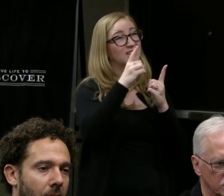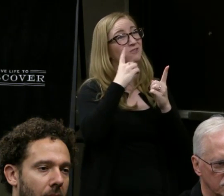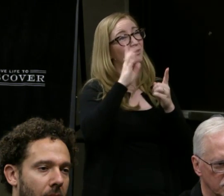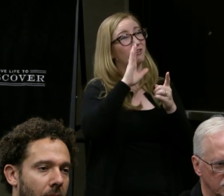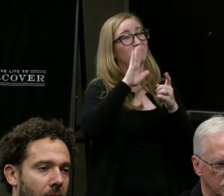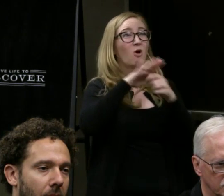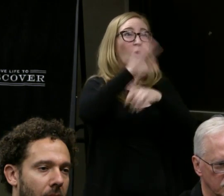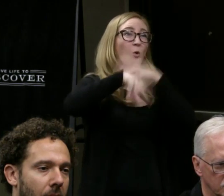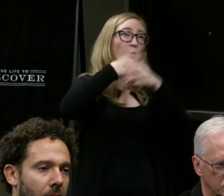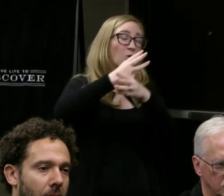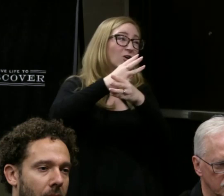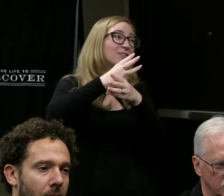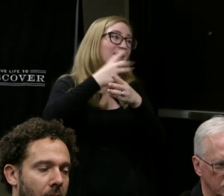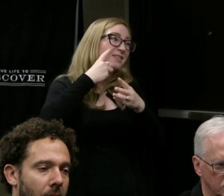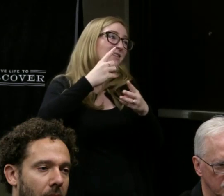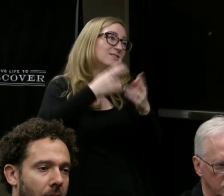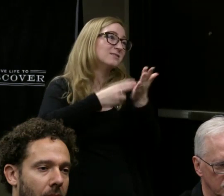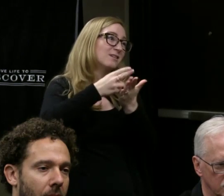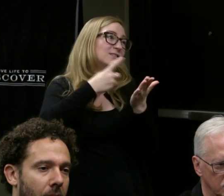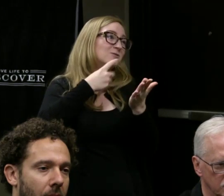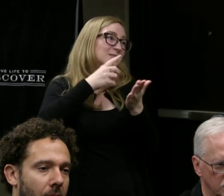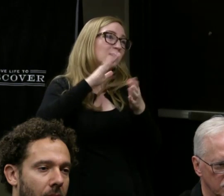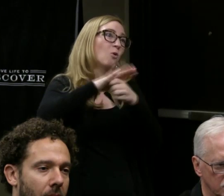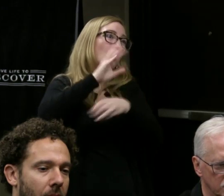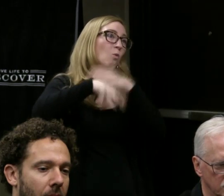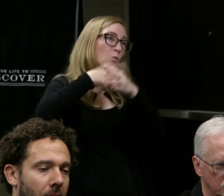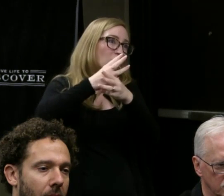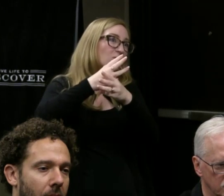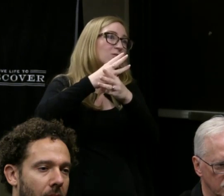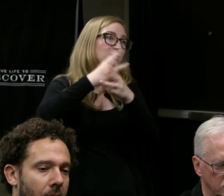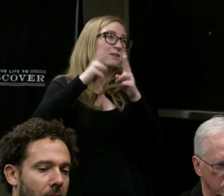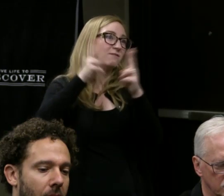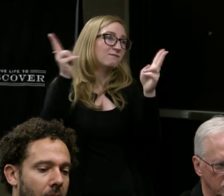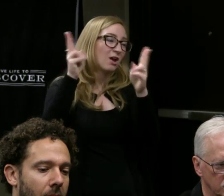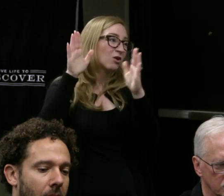I think we can say that we really take for granted,